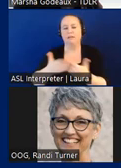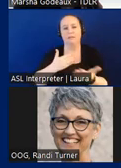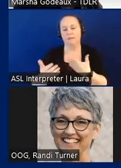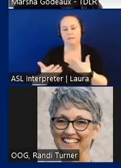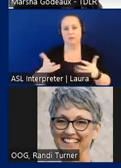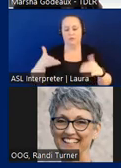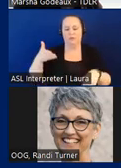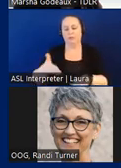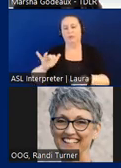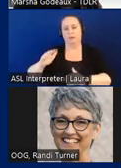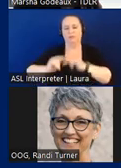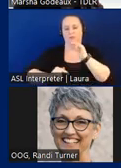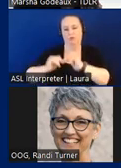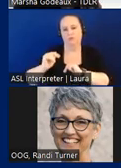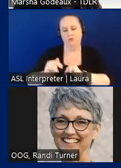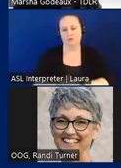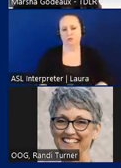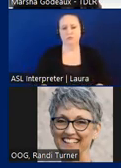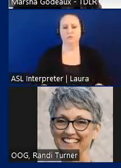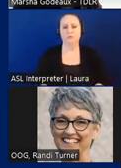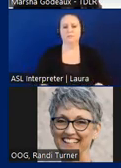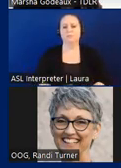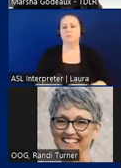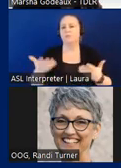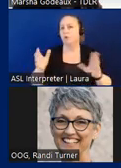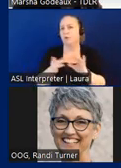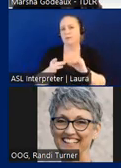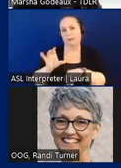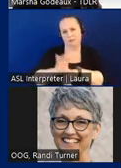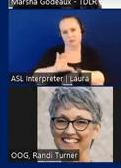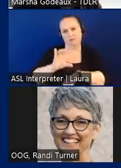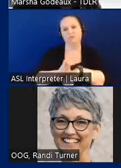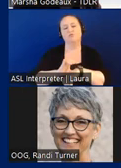As we talked about, we have already said the church is a subject facility and with a cost of